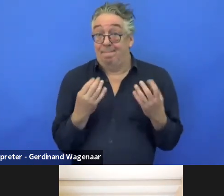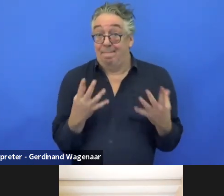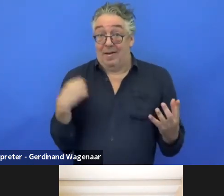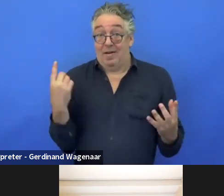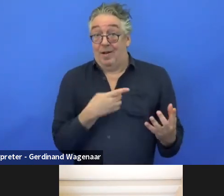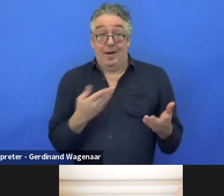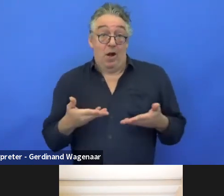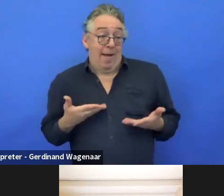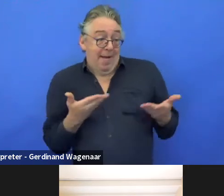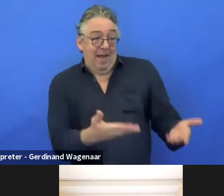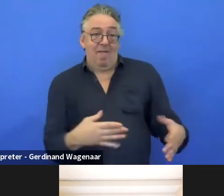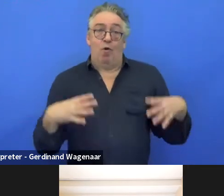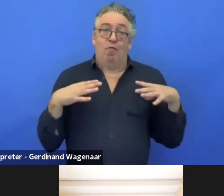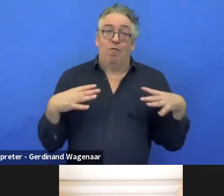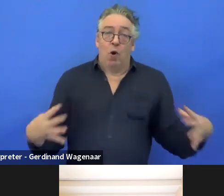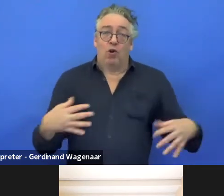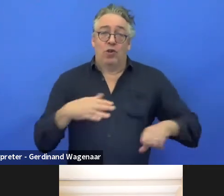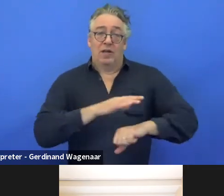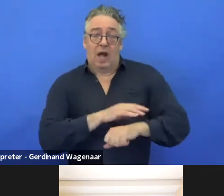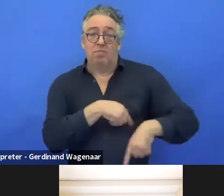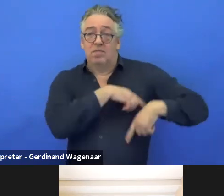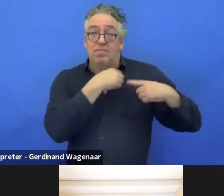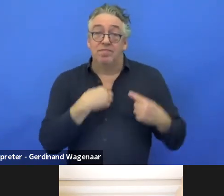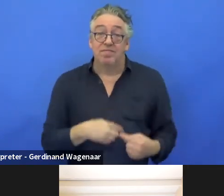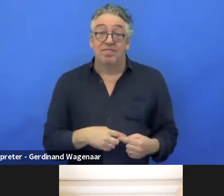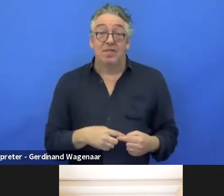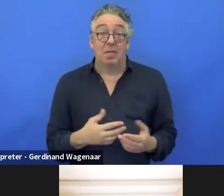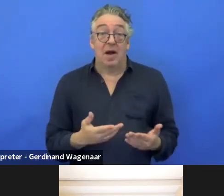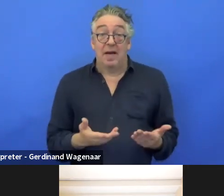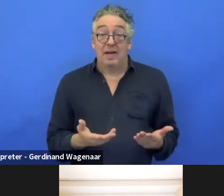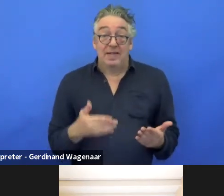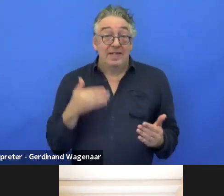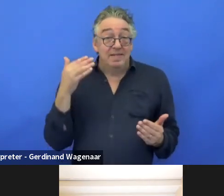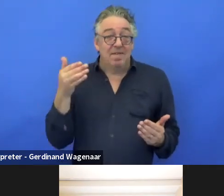Could this be refunded, if we tried to present